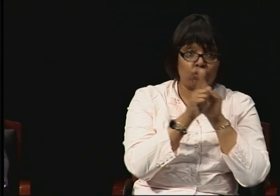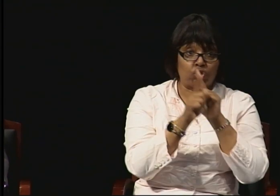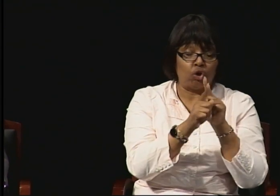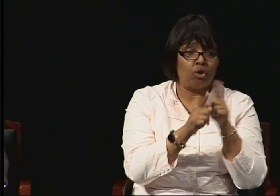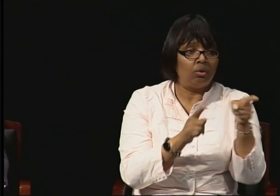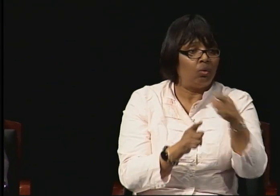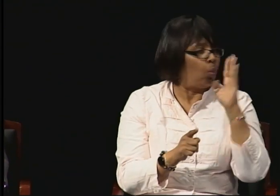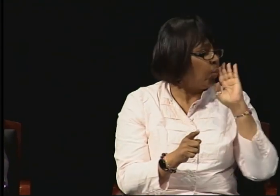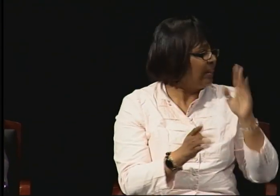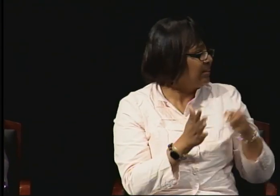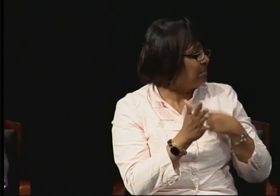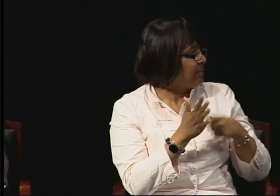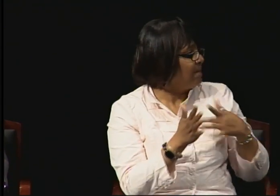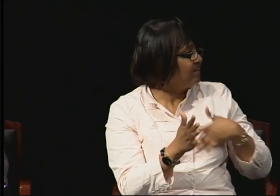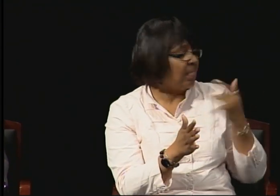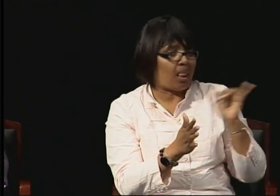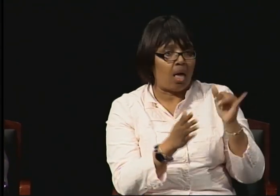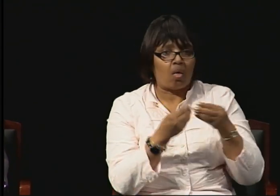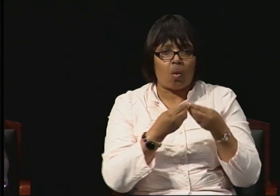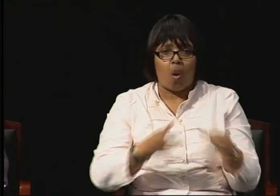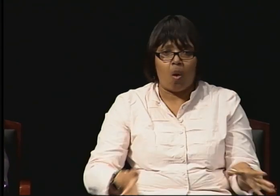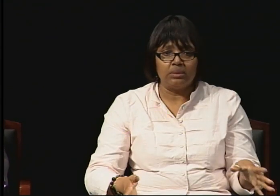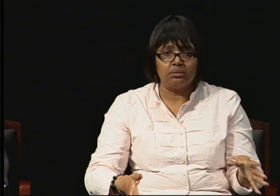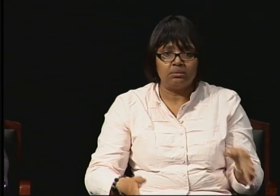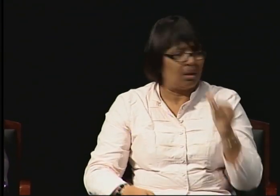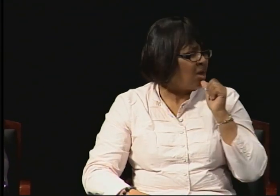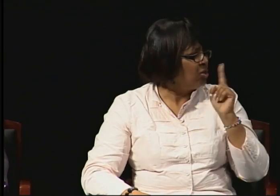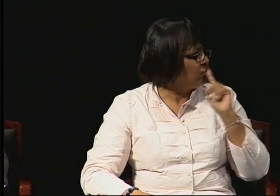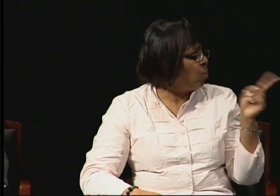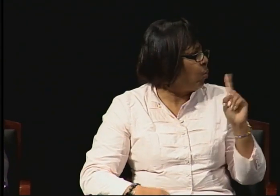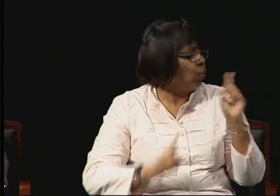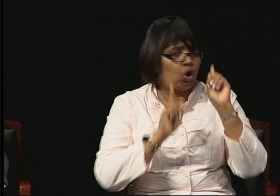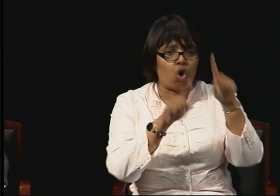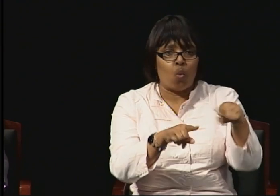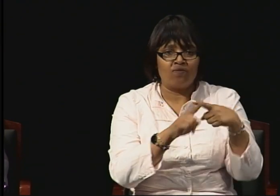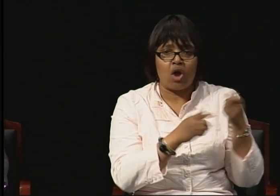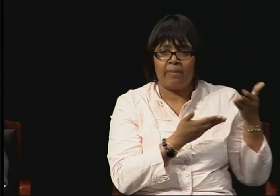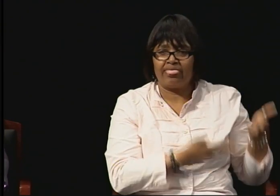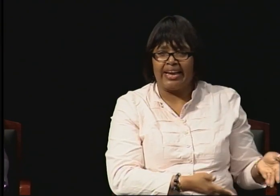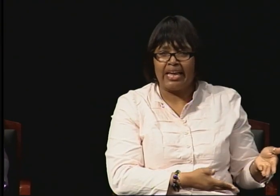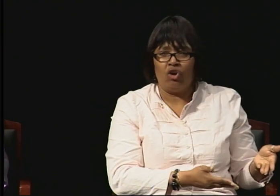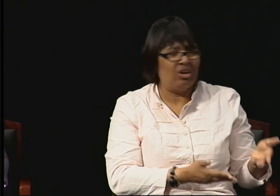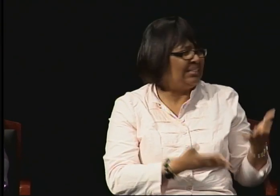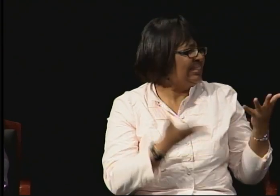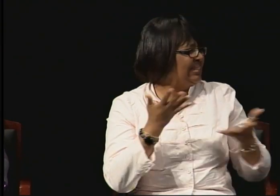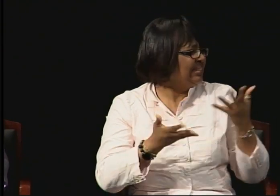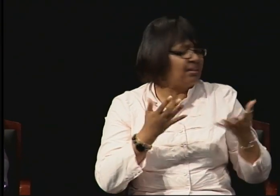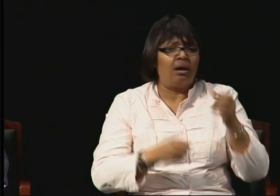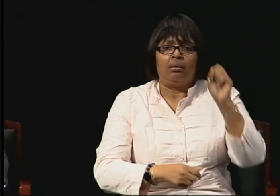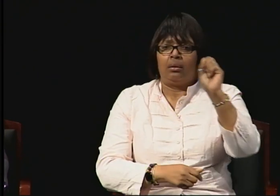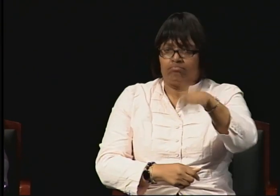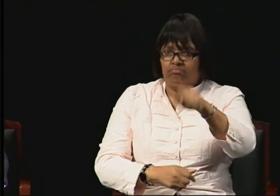you should go from where you're at. I did have a PhD program advisor.